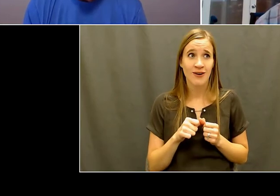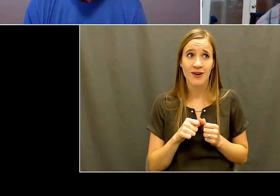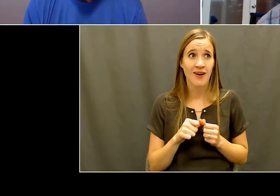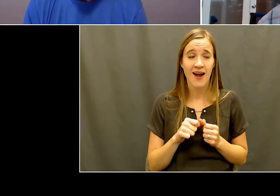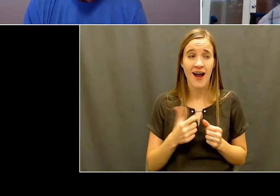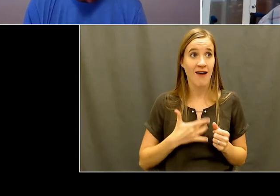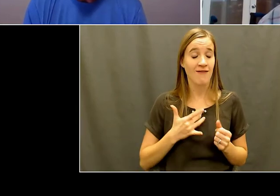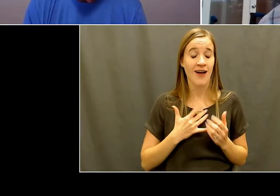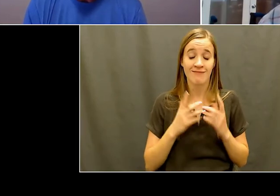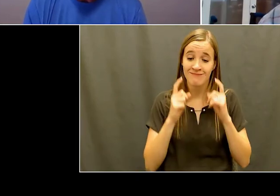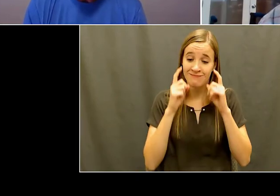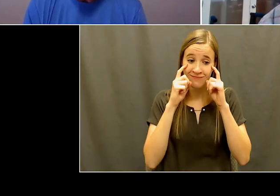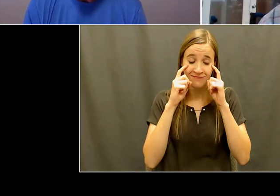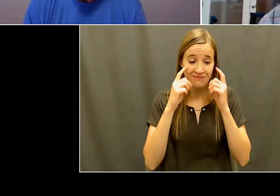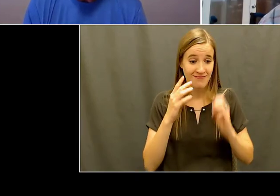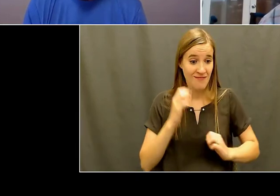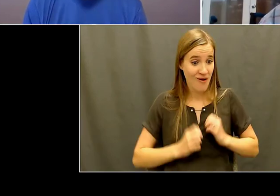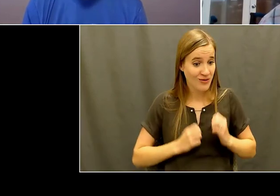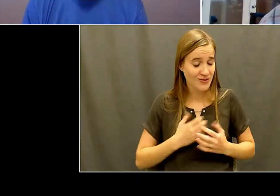are doing, don't get that opportunity.